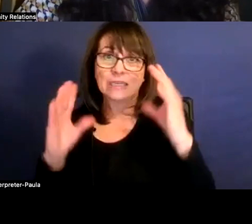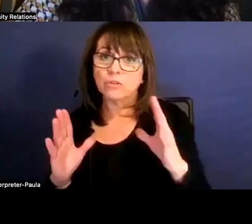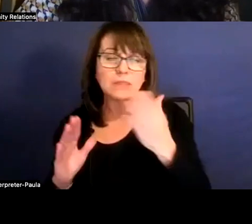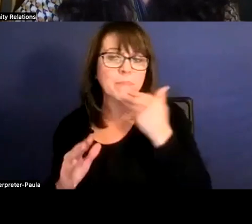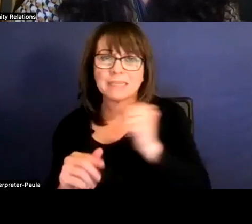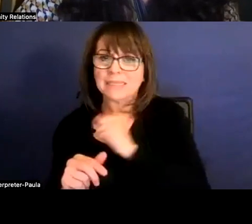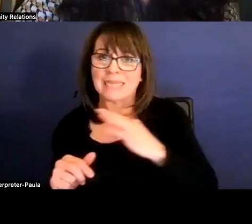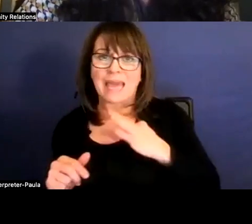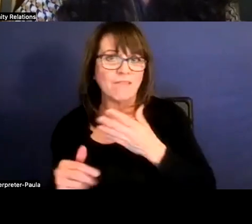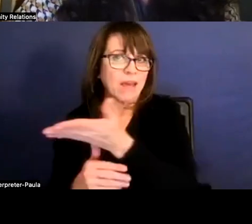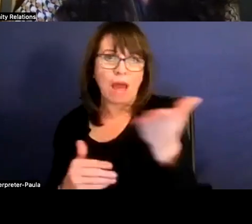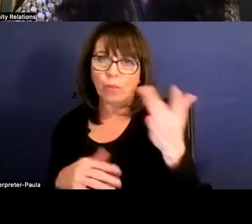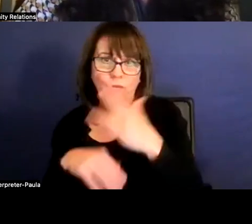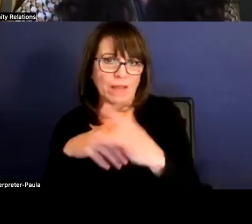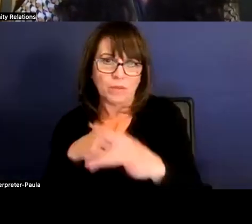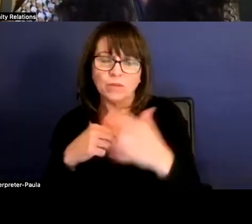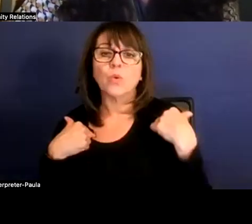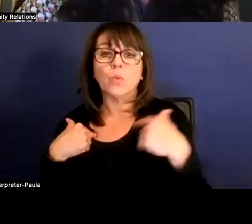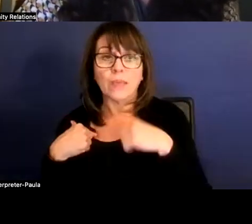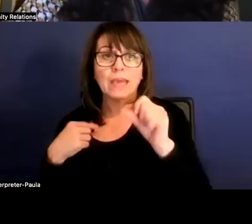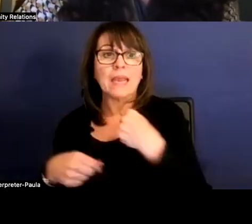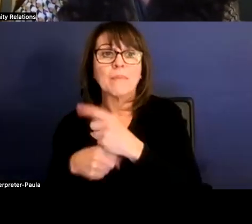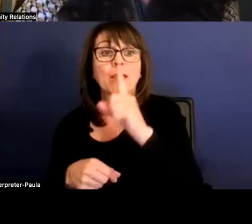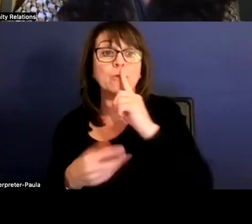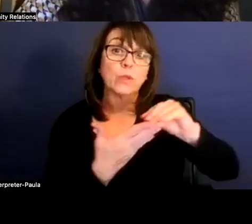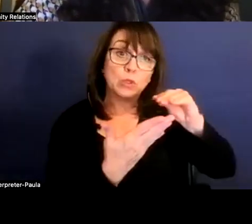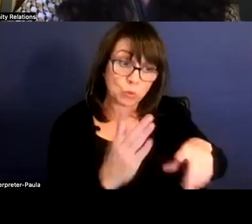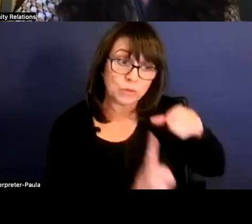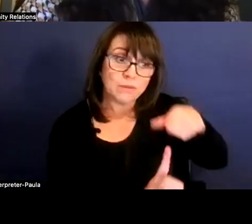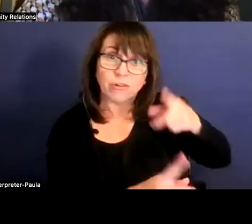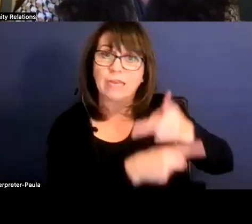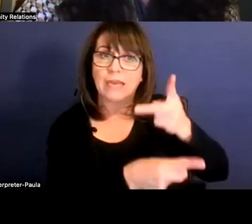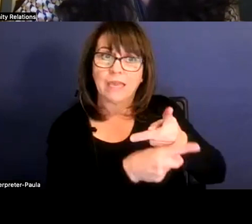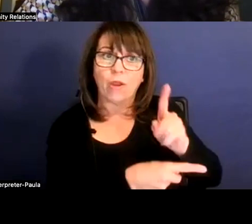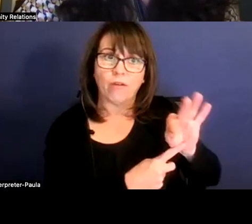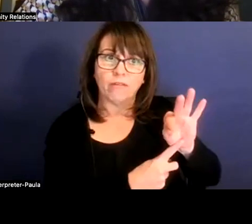so we can ensure that our students are being taken care of. And also ensuring